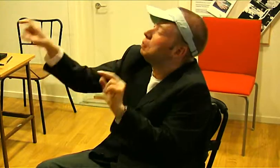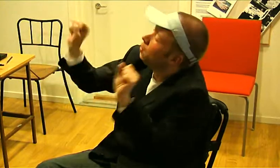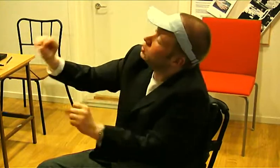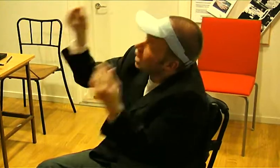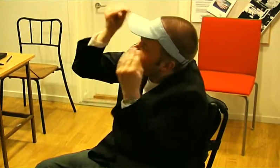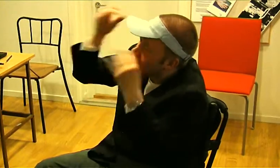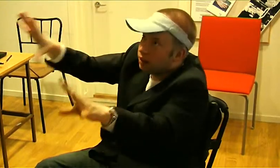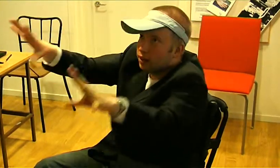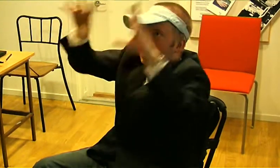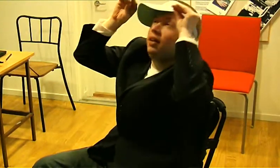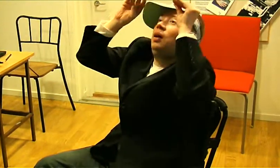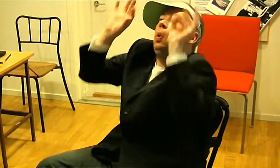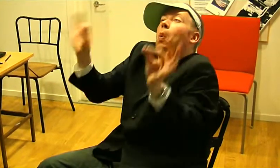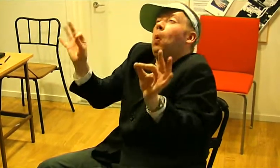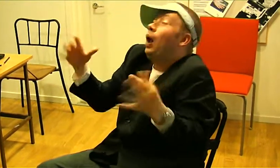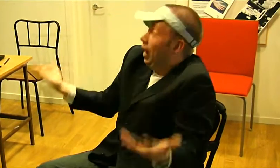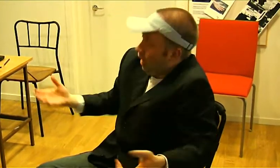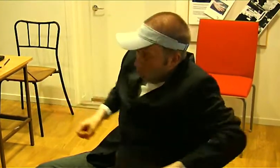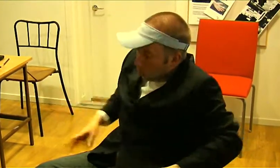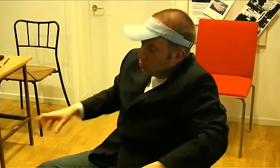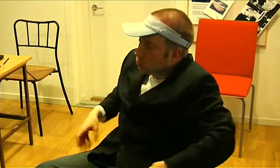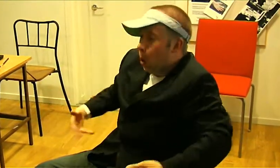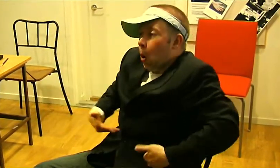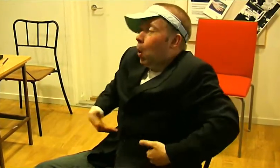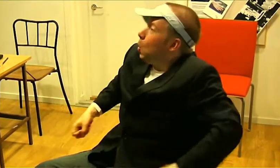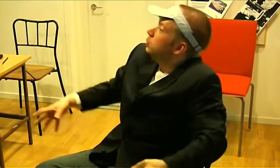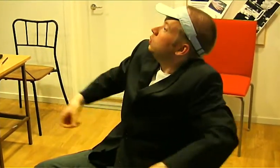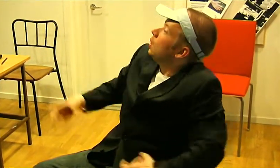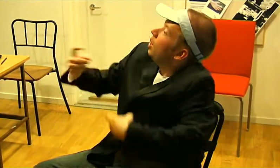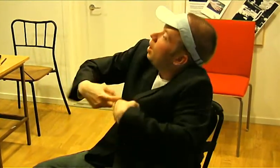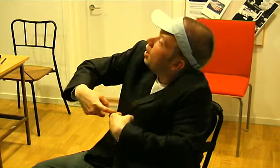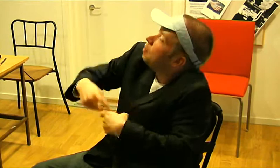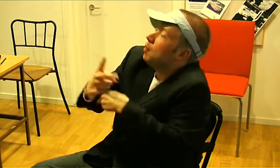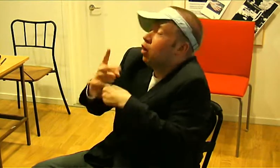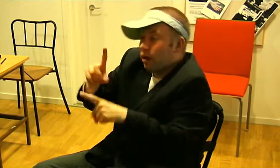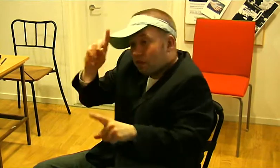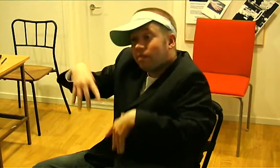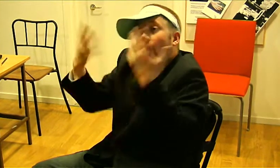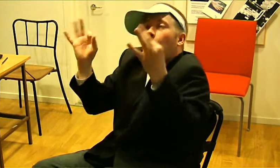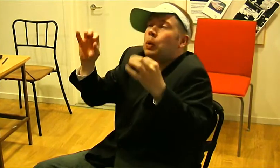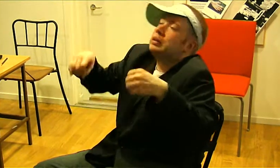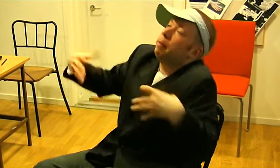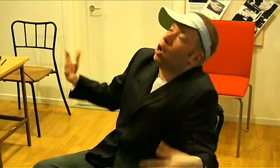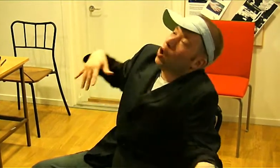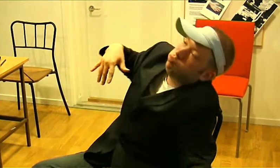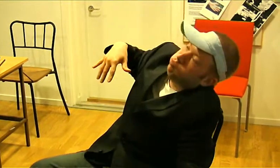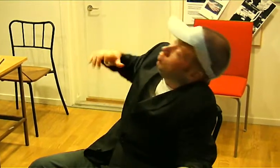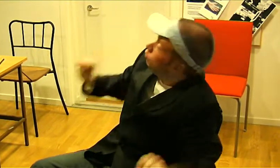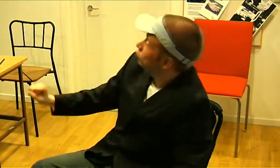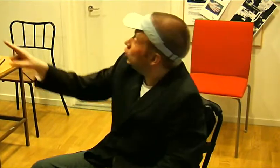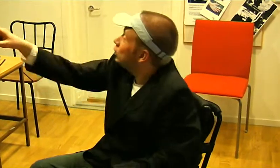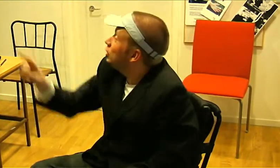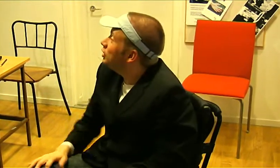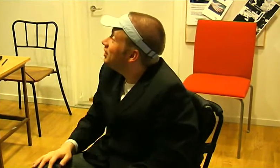You need to learn wheelchair-hood and understand how you can relax.